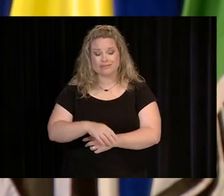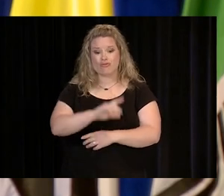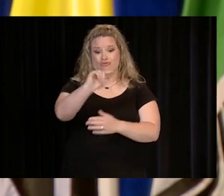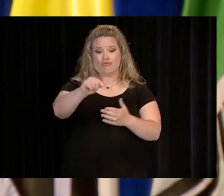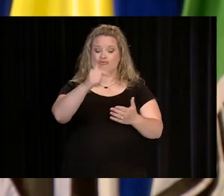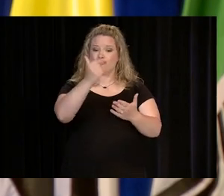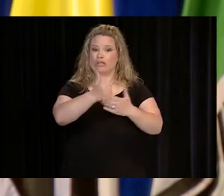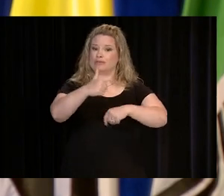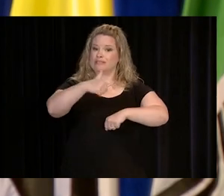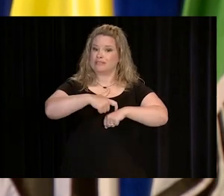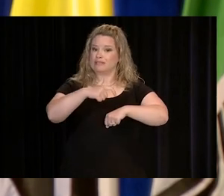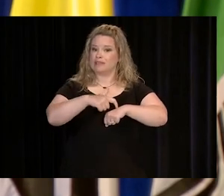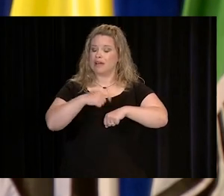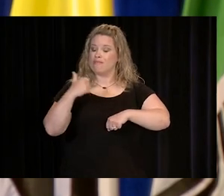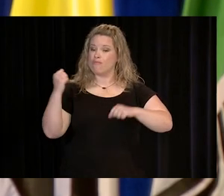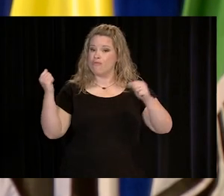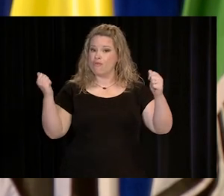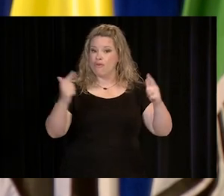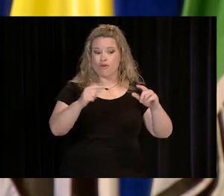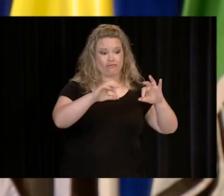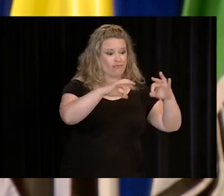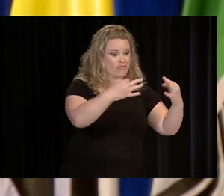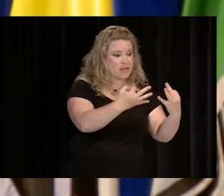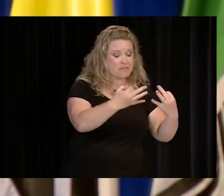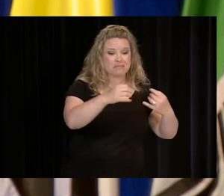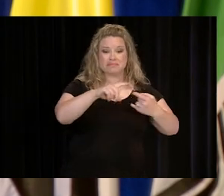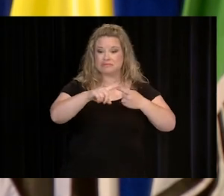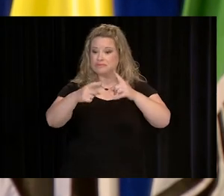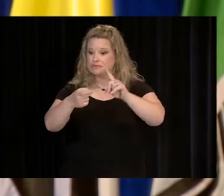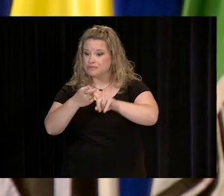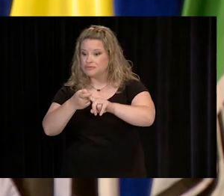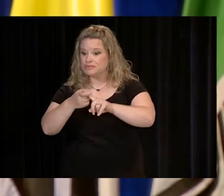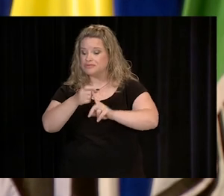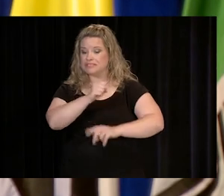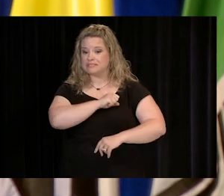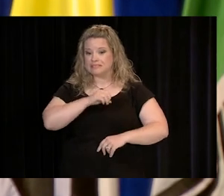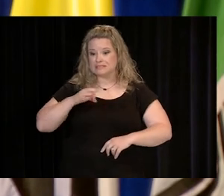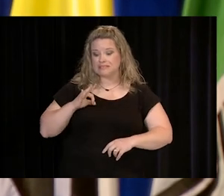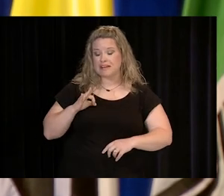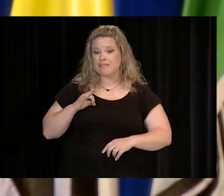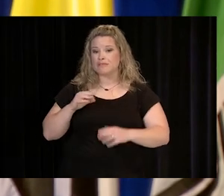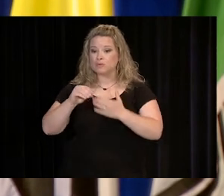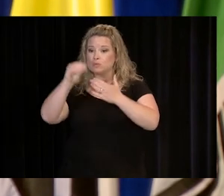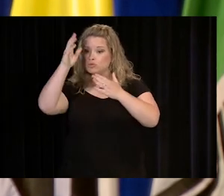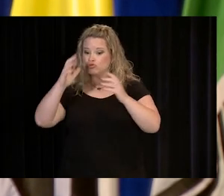GRADUATION IS A TIME WHEN WE COME TOGETHER WITH FAMILY, FRIENDS, FACULTY, AND FELLOW STUDENTS